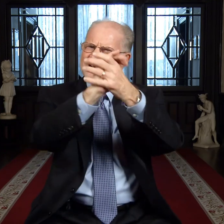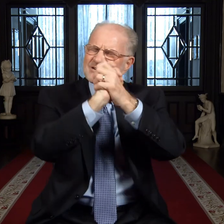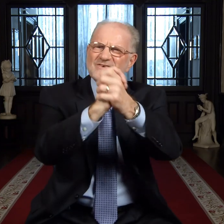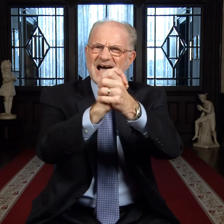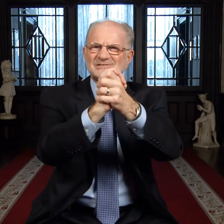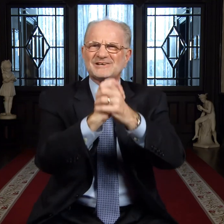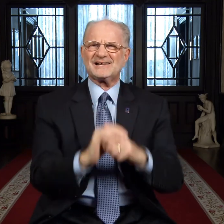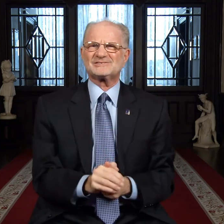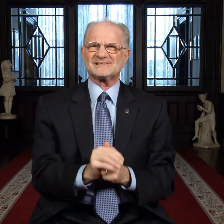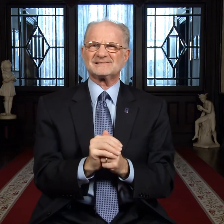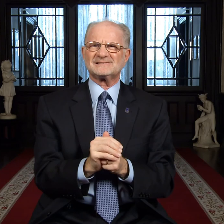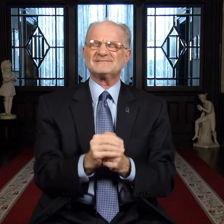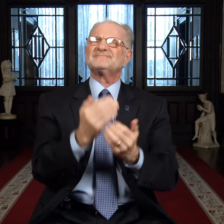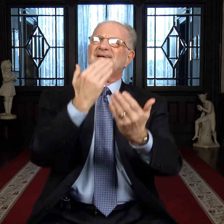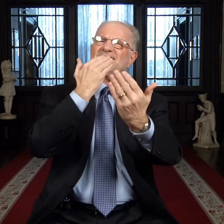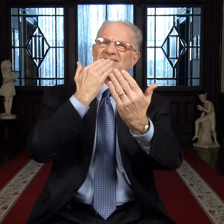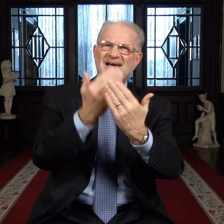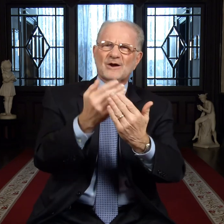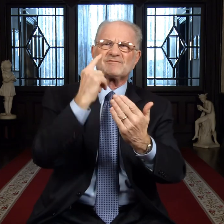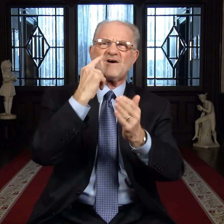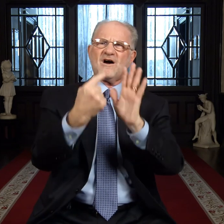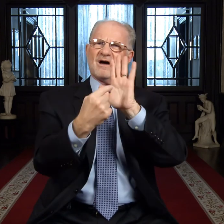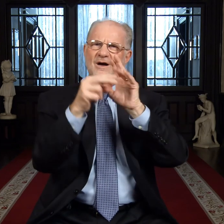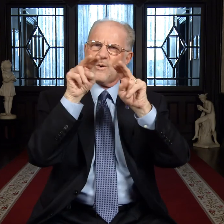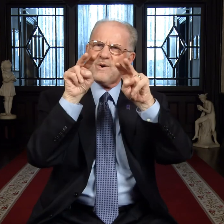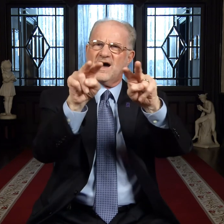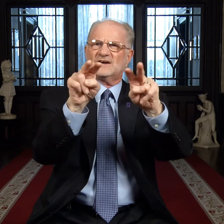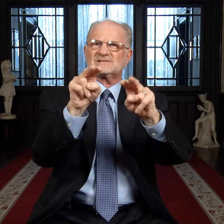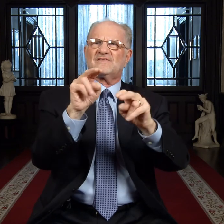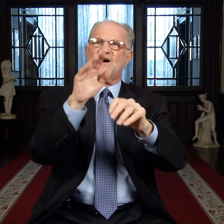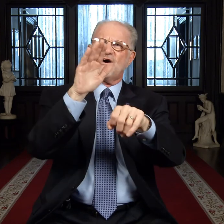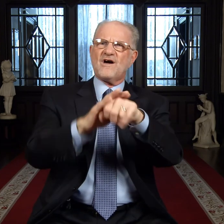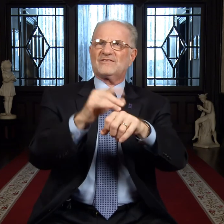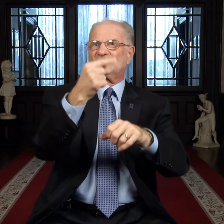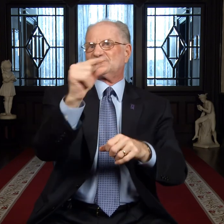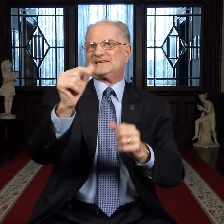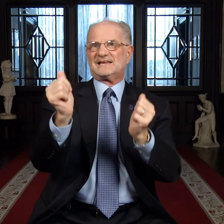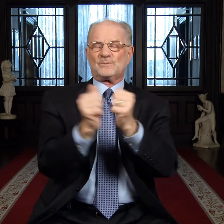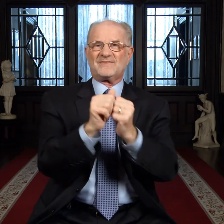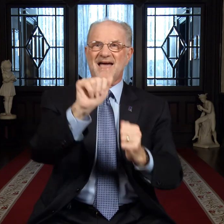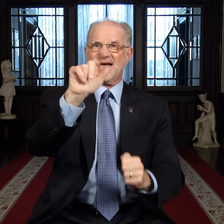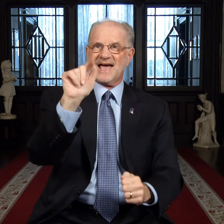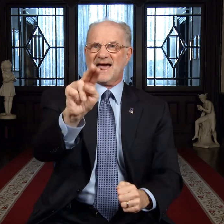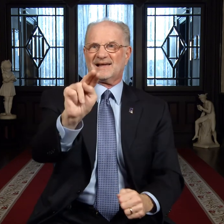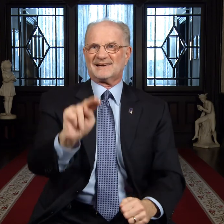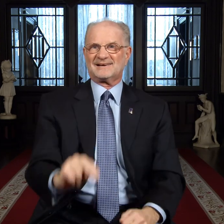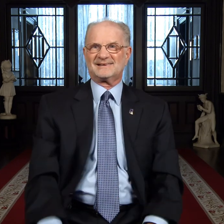Congratulations! Thank you for watching "On the Green with Alan."